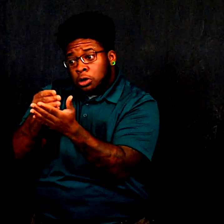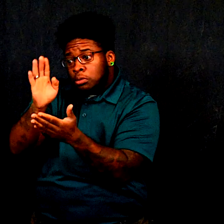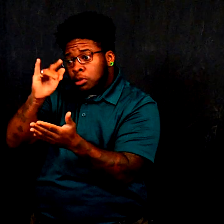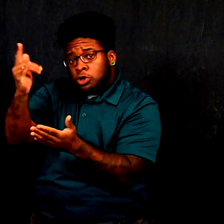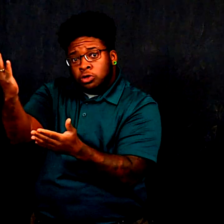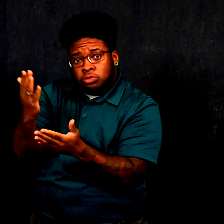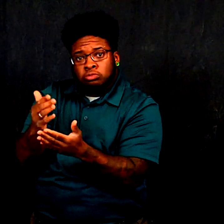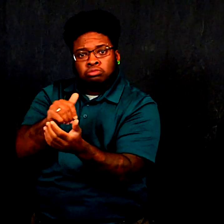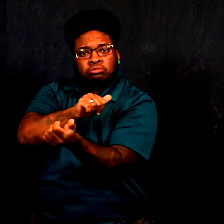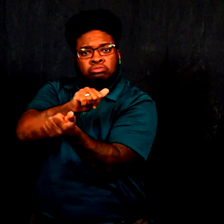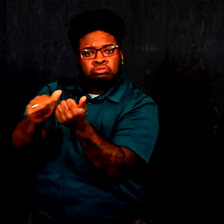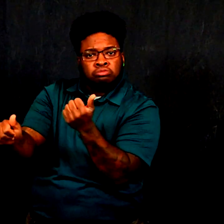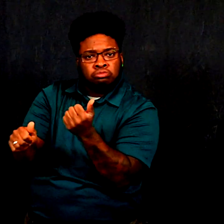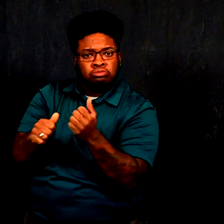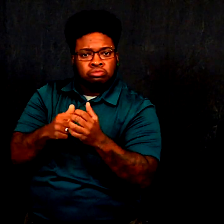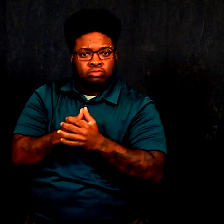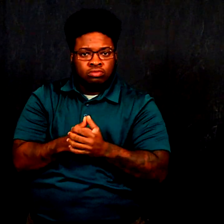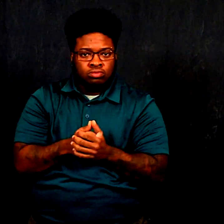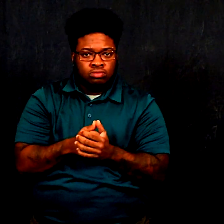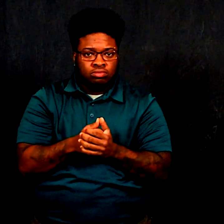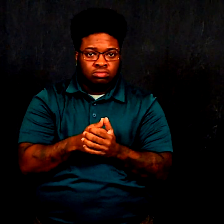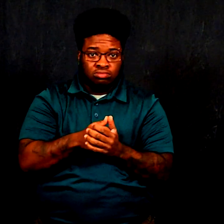and the bonding bill passed.